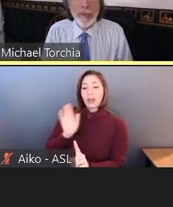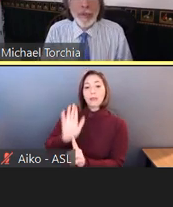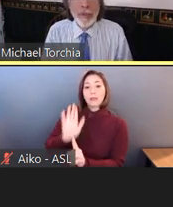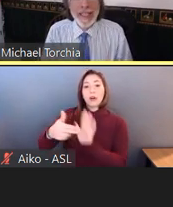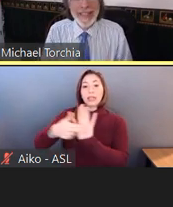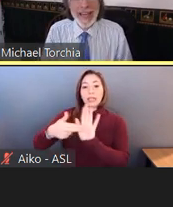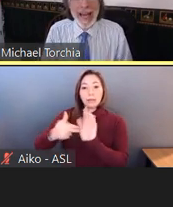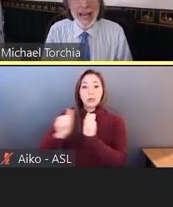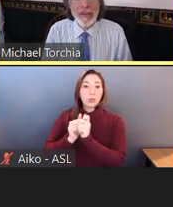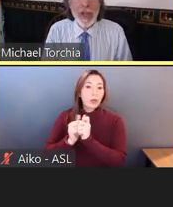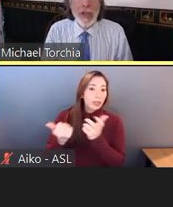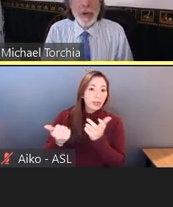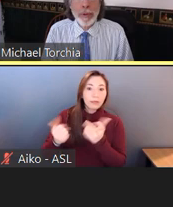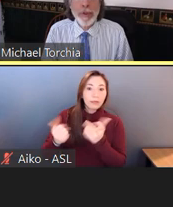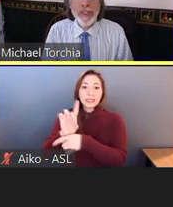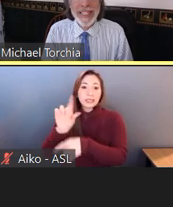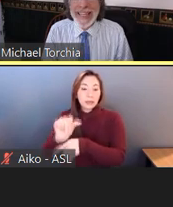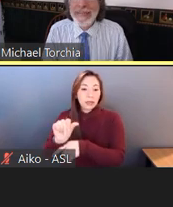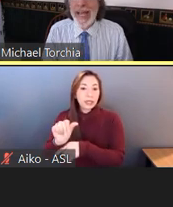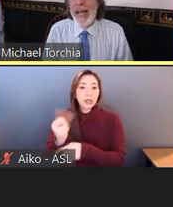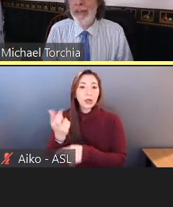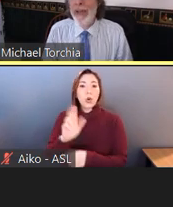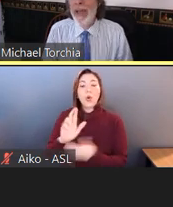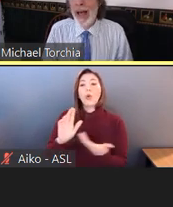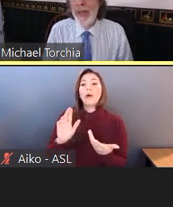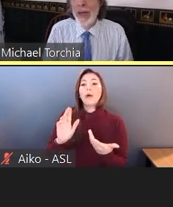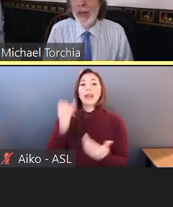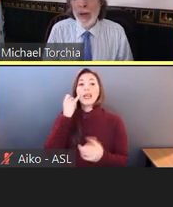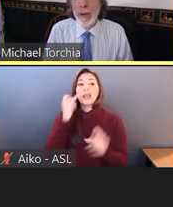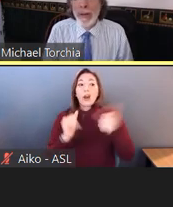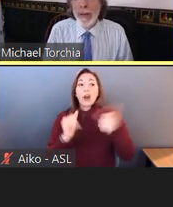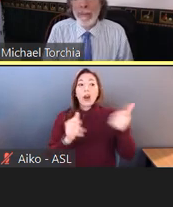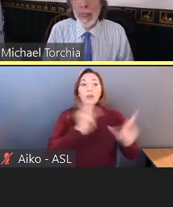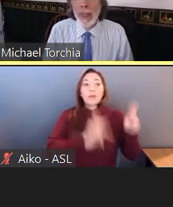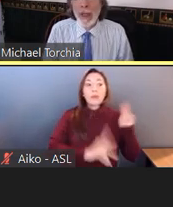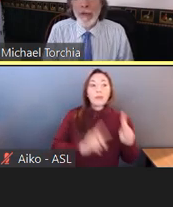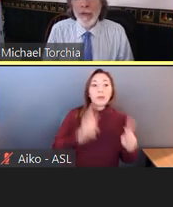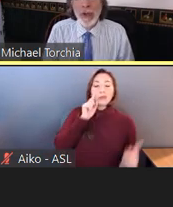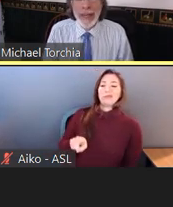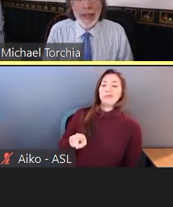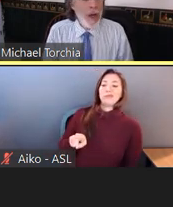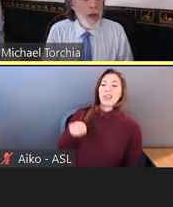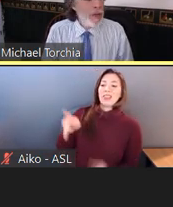see it listed as they're perceived as having an impairment. So what does that mean?